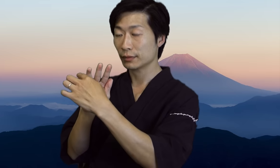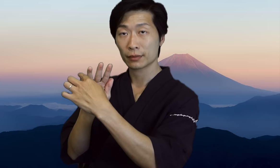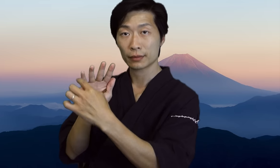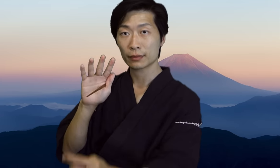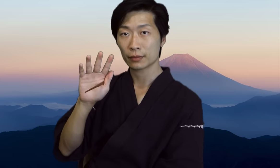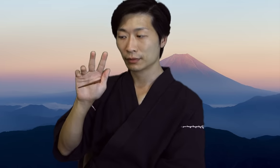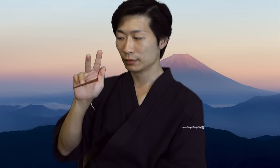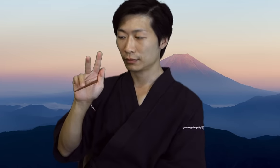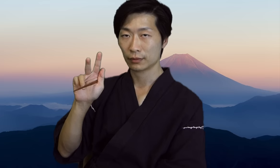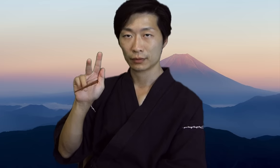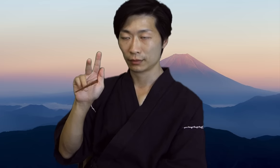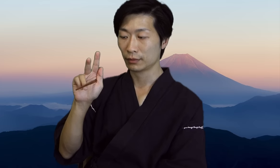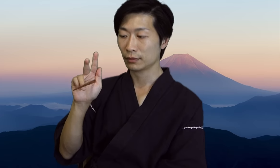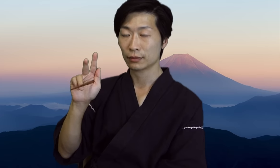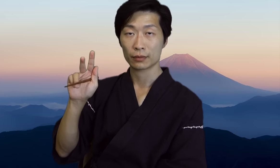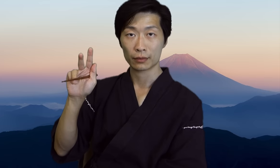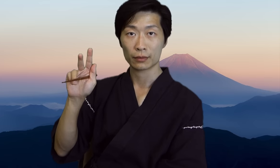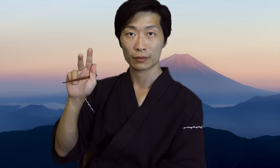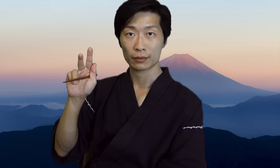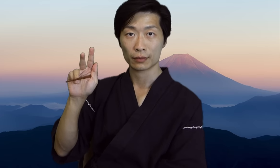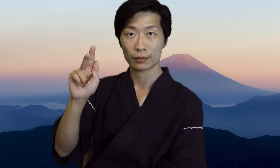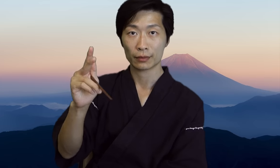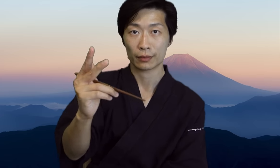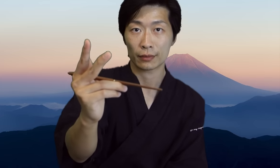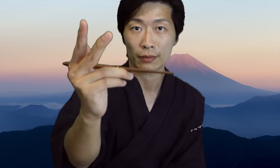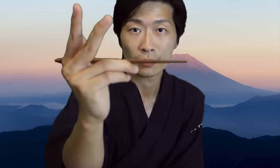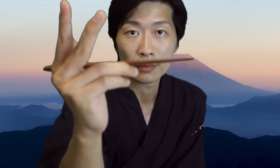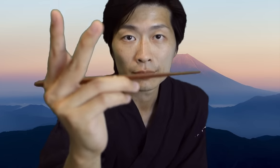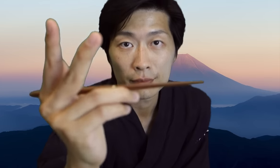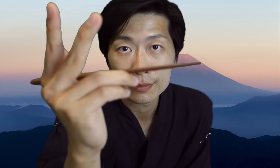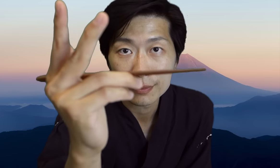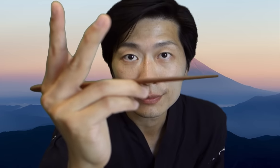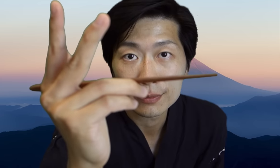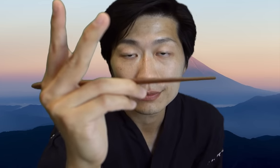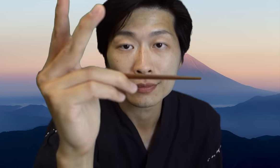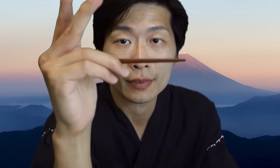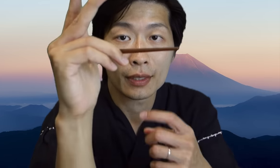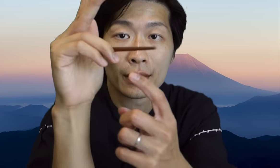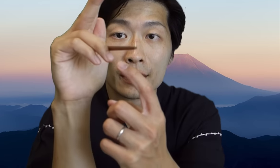Now the other two fingers your ring finger and pinky finger this is where